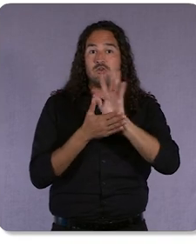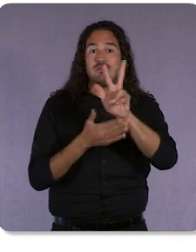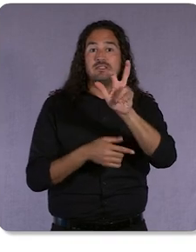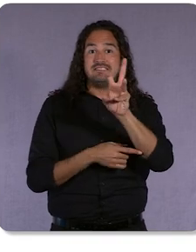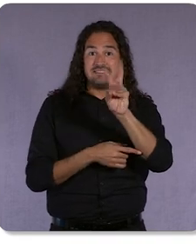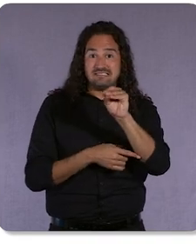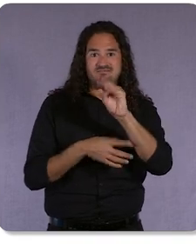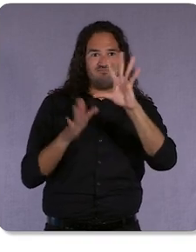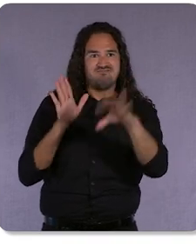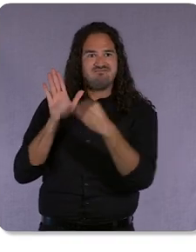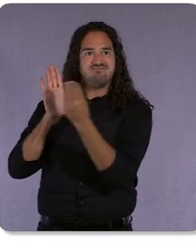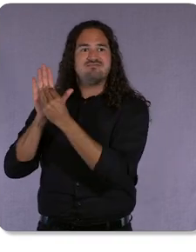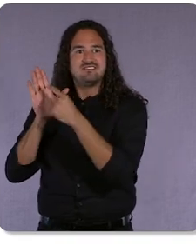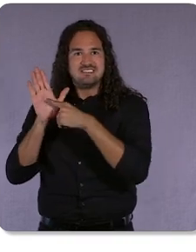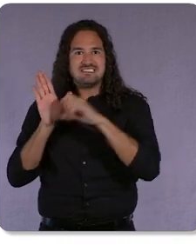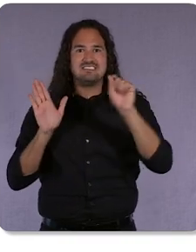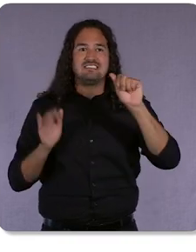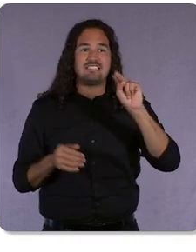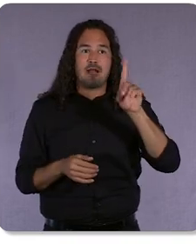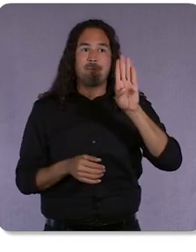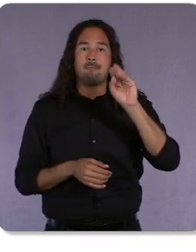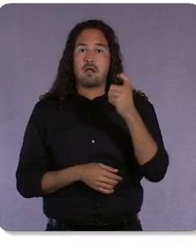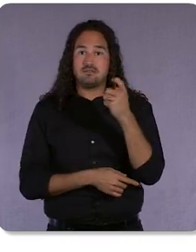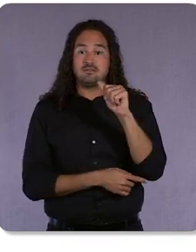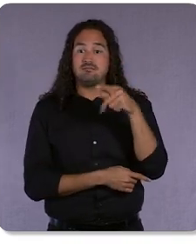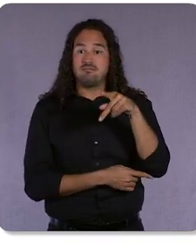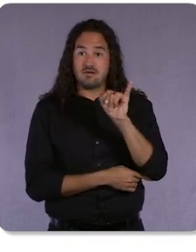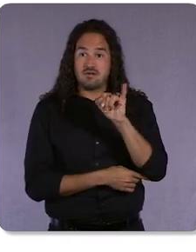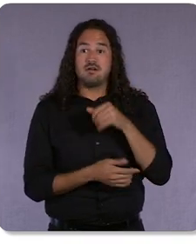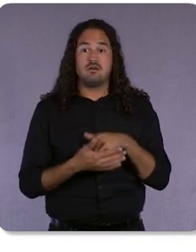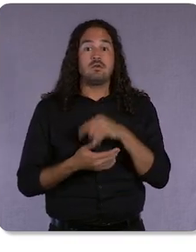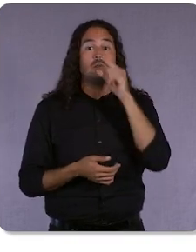On Google Ads specifically, you can grow your business by combining your first-party